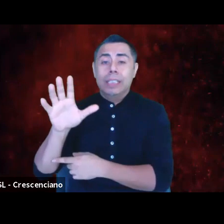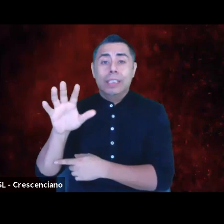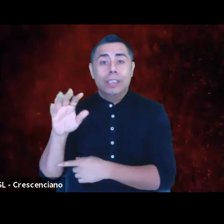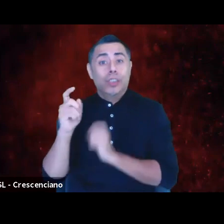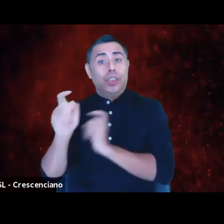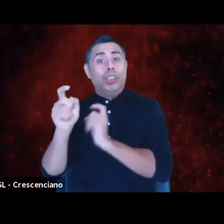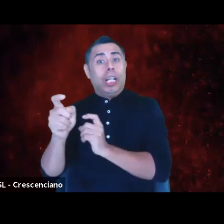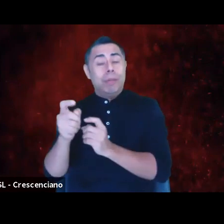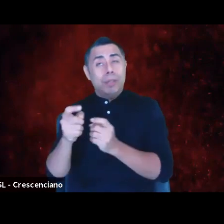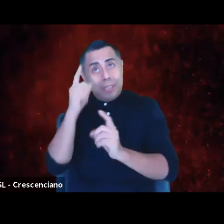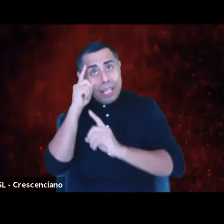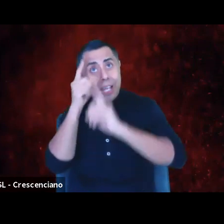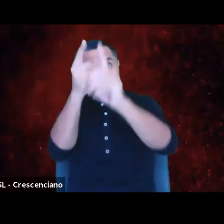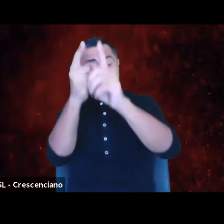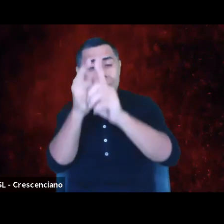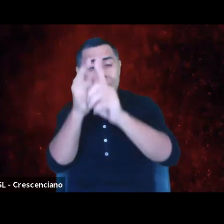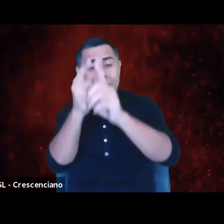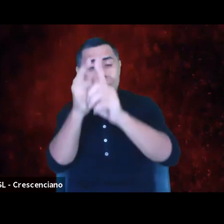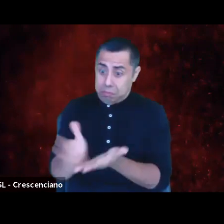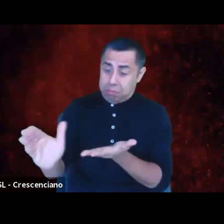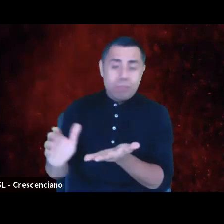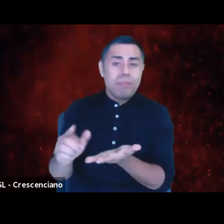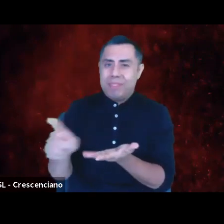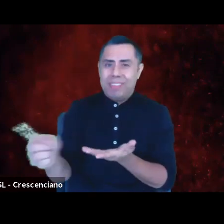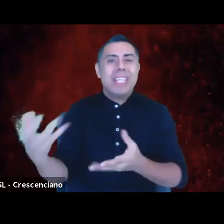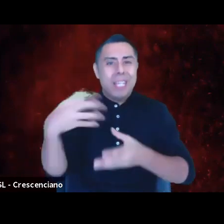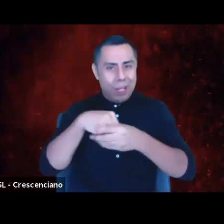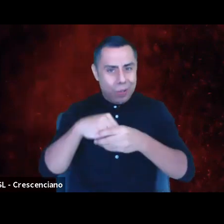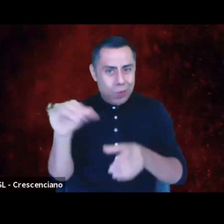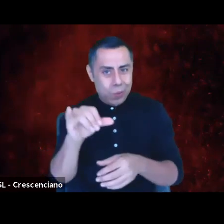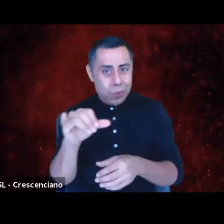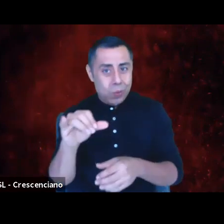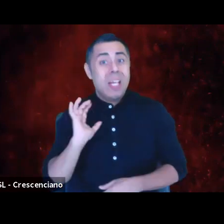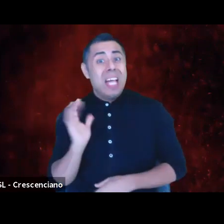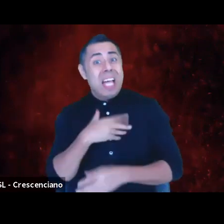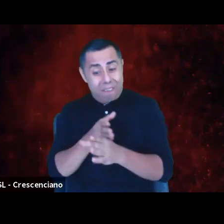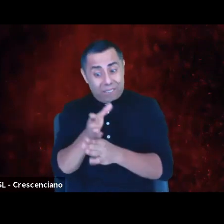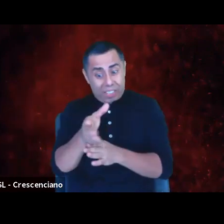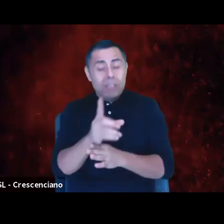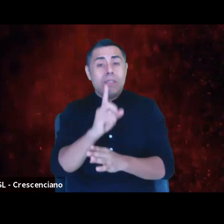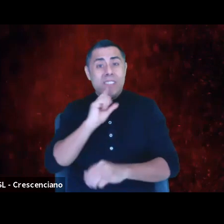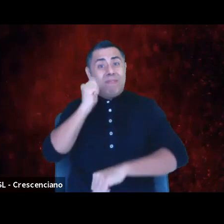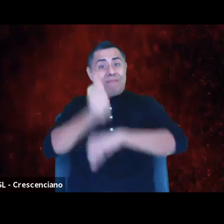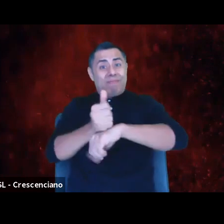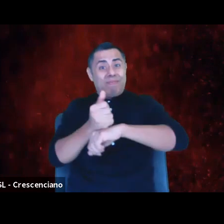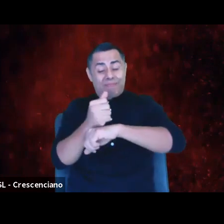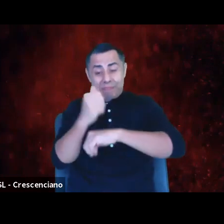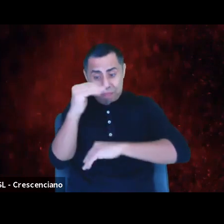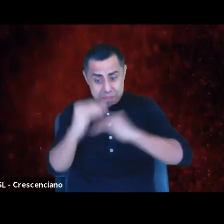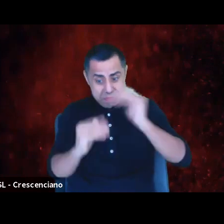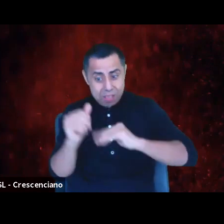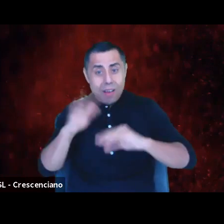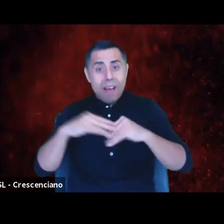Our field is actually, in actuality, built on these lies of scarcity, of hierarchy.